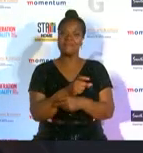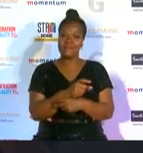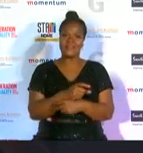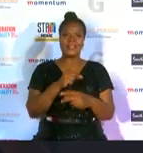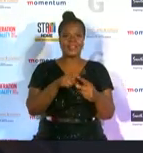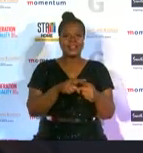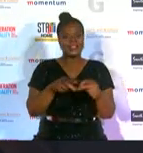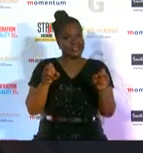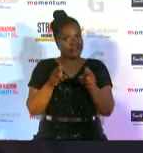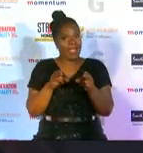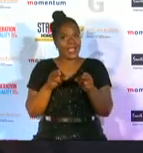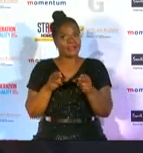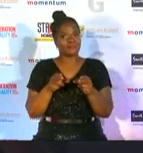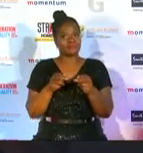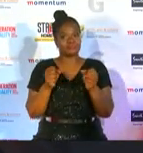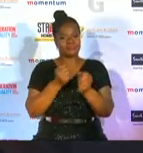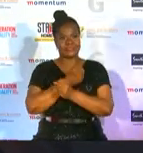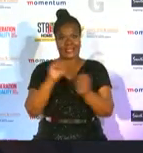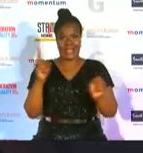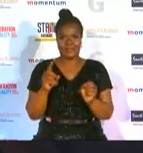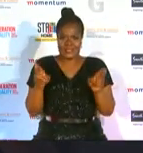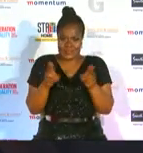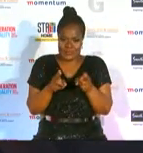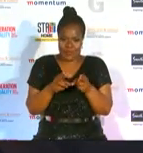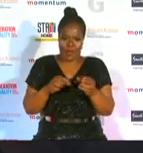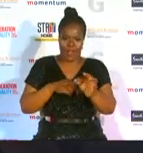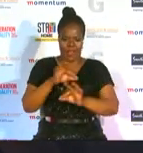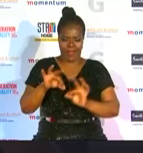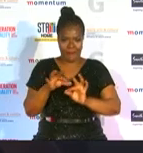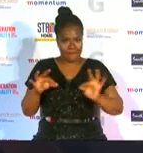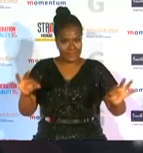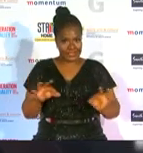comes in small packages her clean and articulate writing style